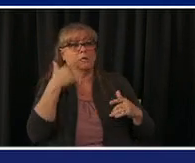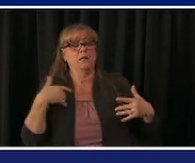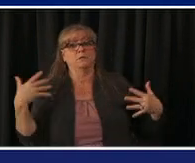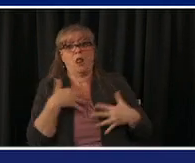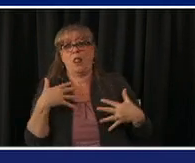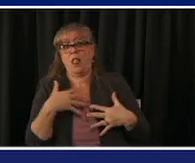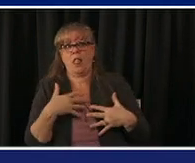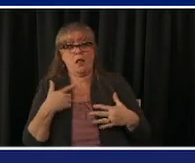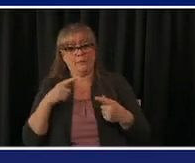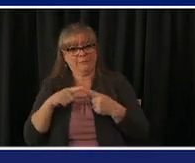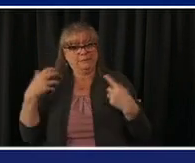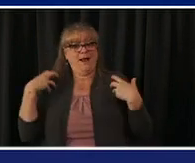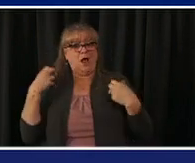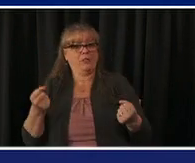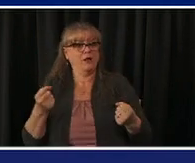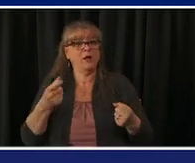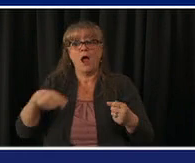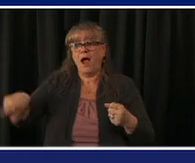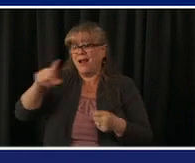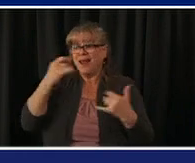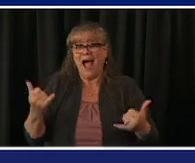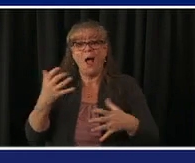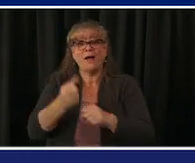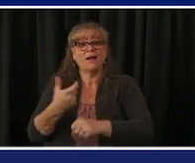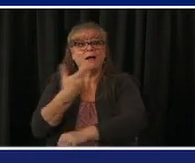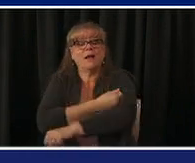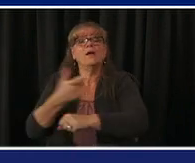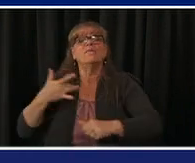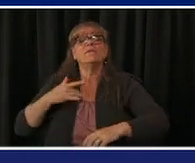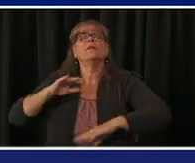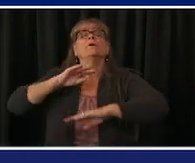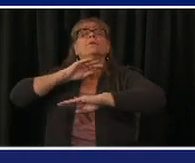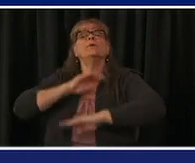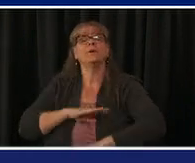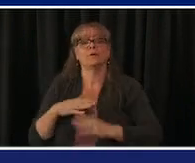great to see folks who have been vaccinated re-emerging and for those who haven't please